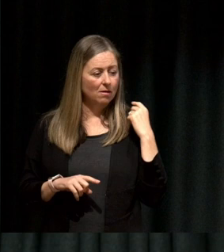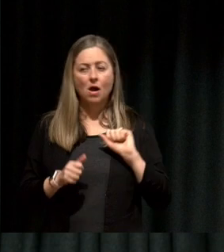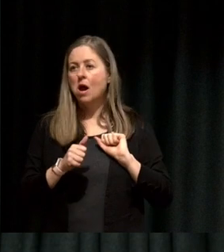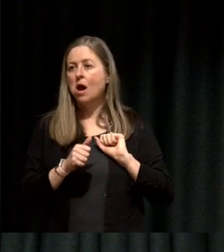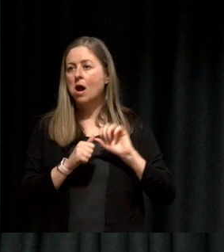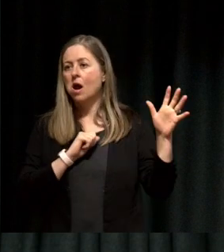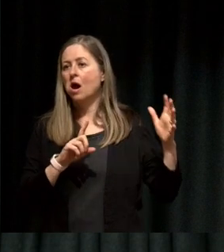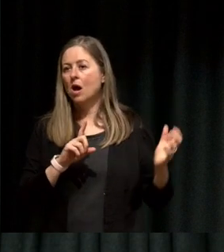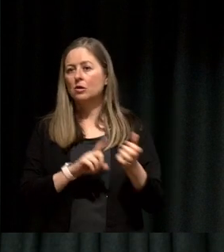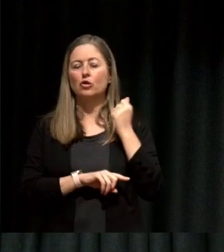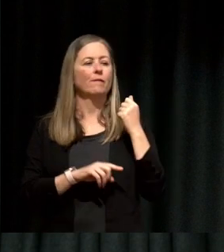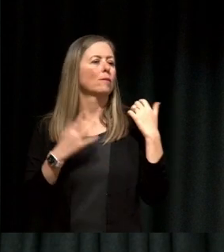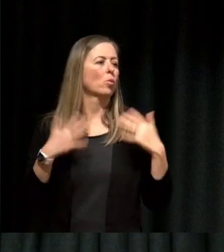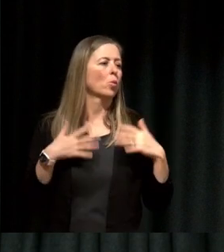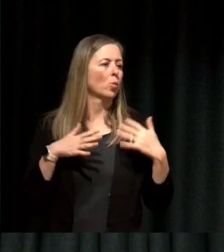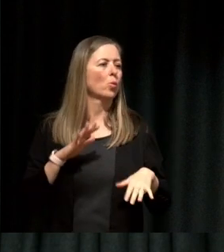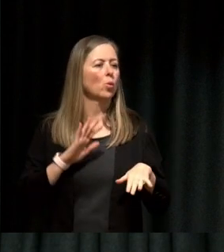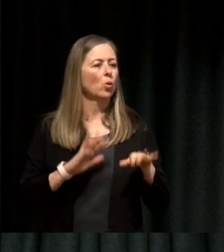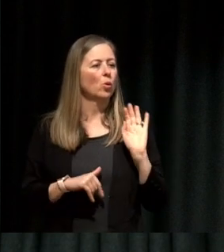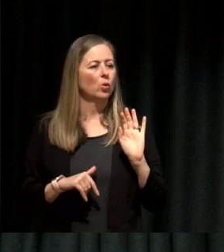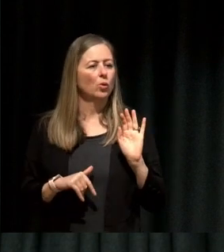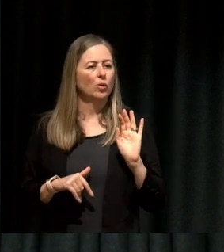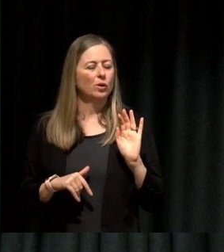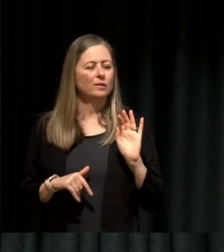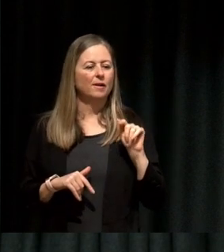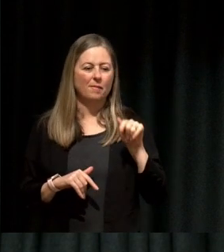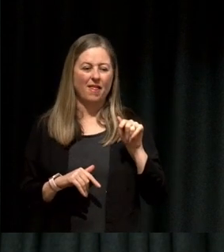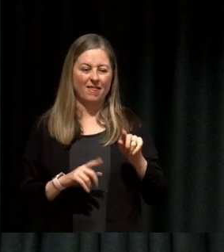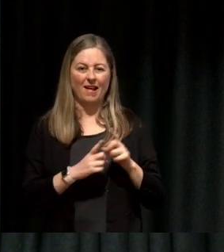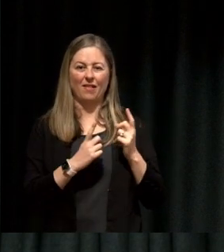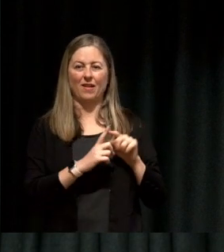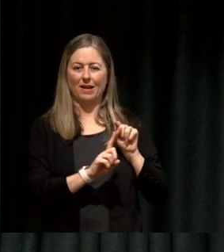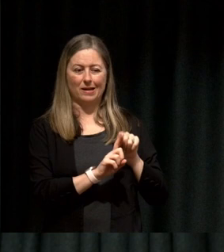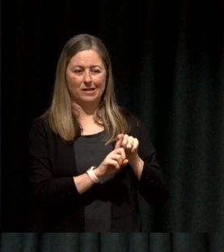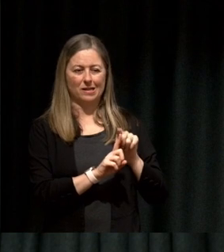was awesome, but don't just talk about that thing, when you talk about that thing describe